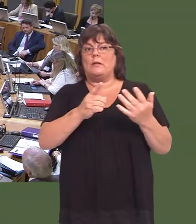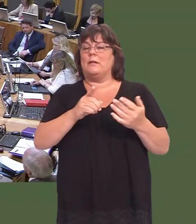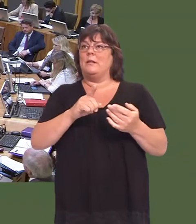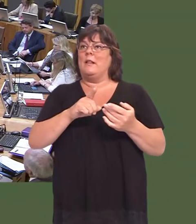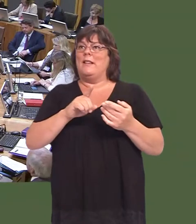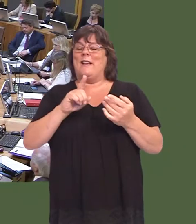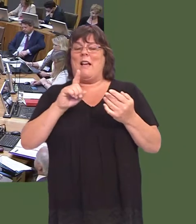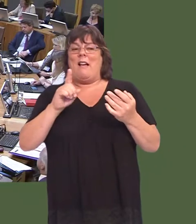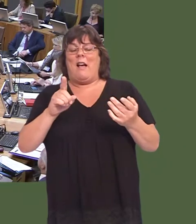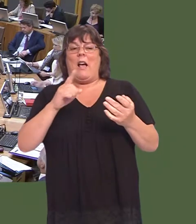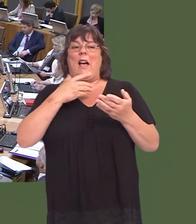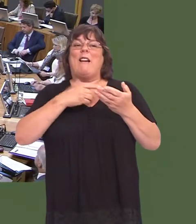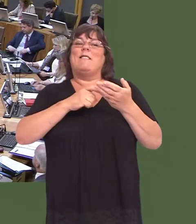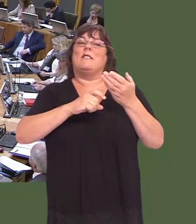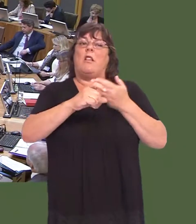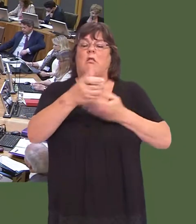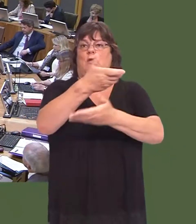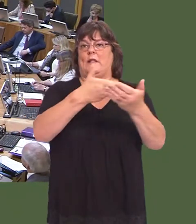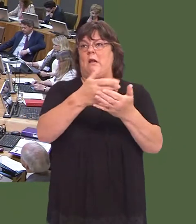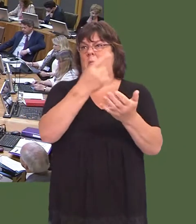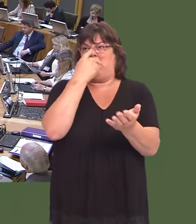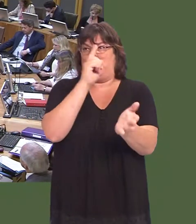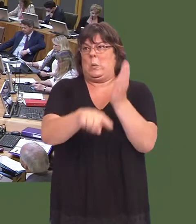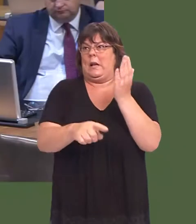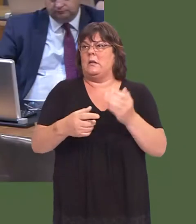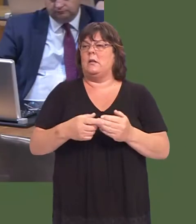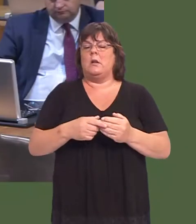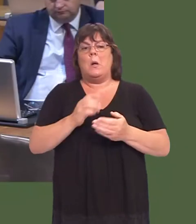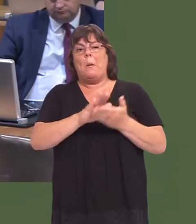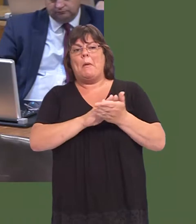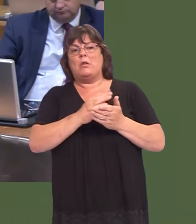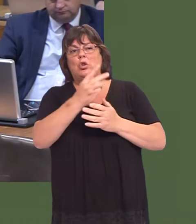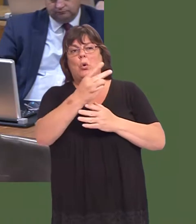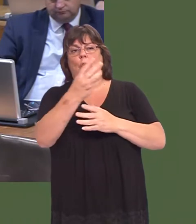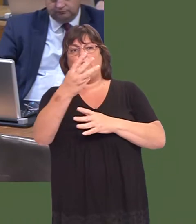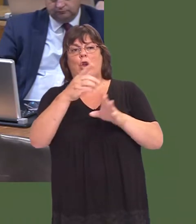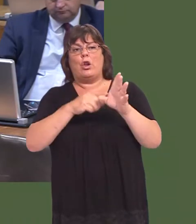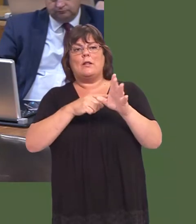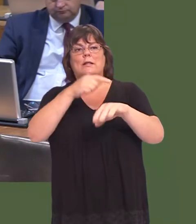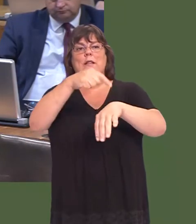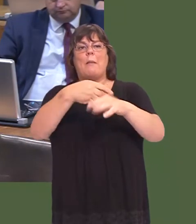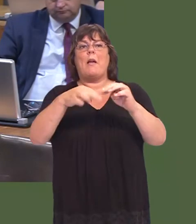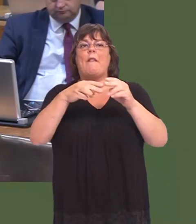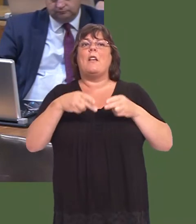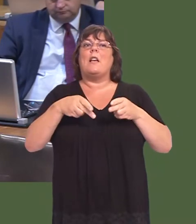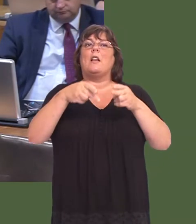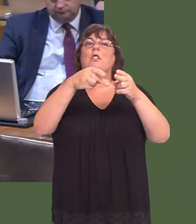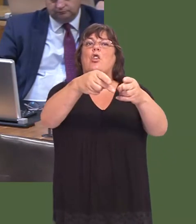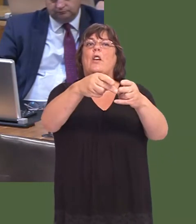And, of course, at that point we are in a position where, in two or three yearsí time, if the circuit didnít work out, the guarantee is called on.